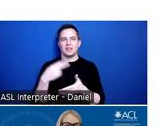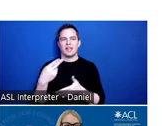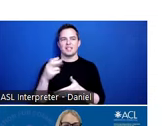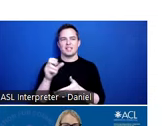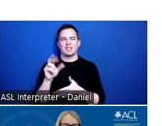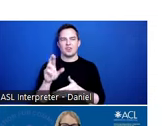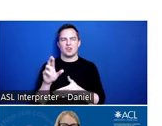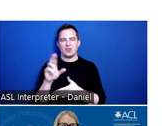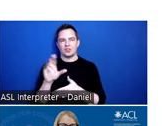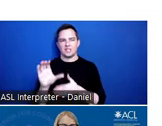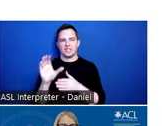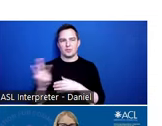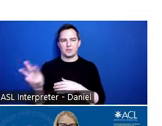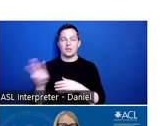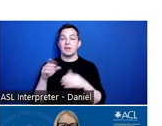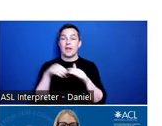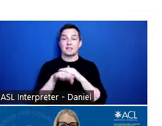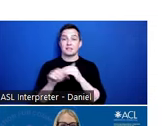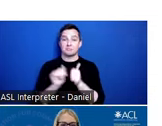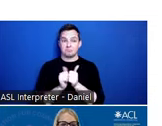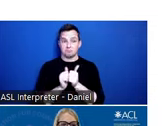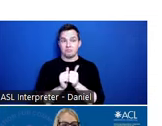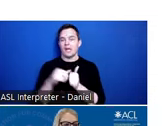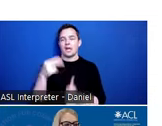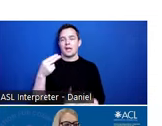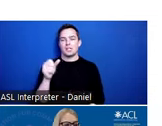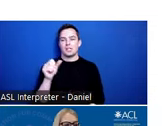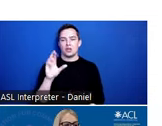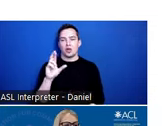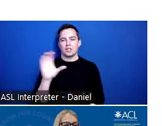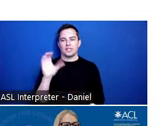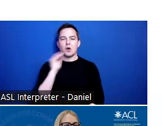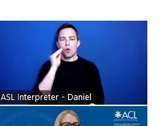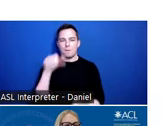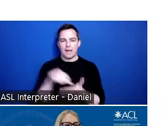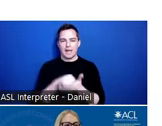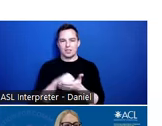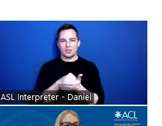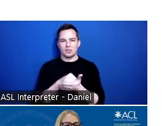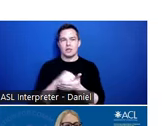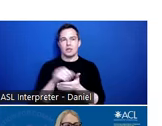access the webpage by going to the HSRC homepage. Place your cursor on the focus